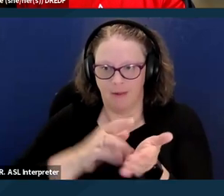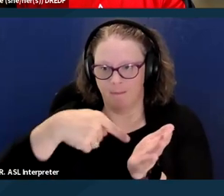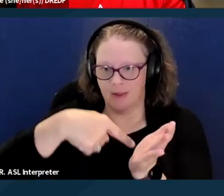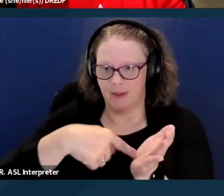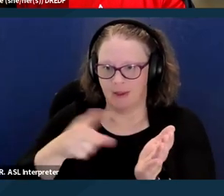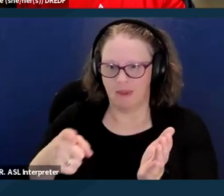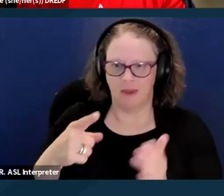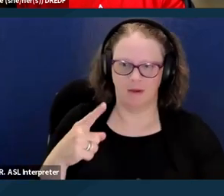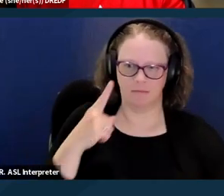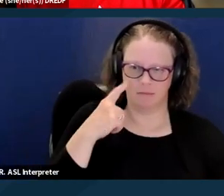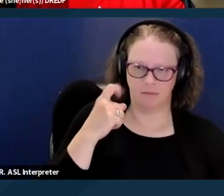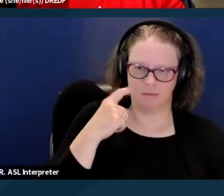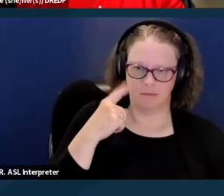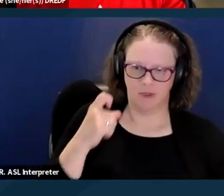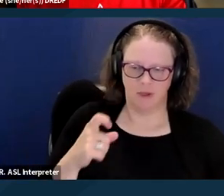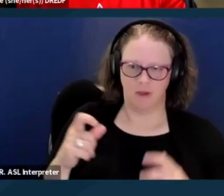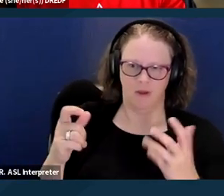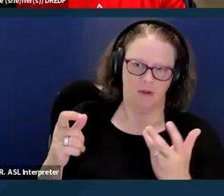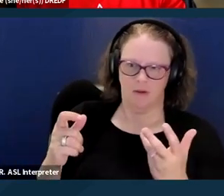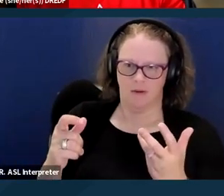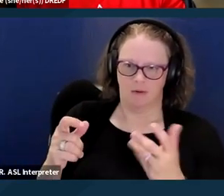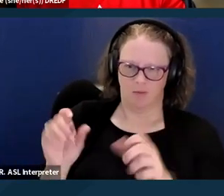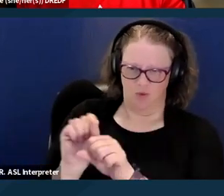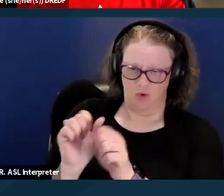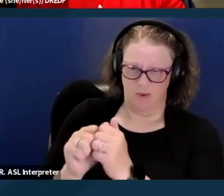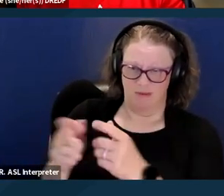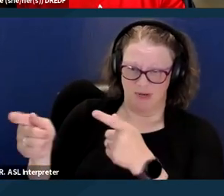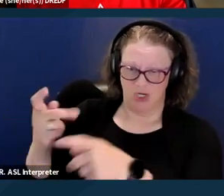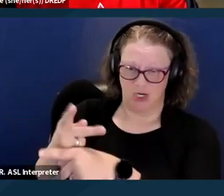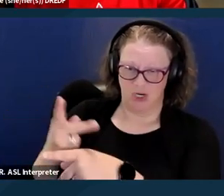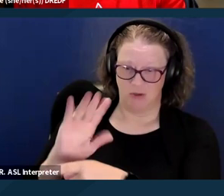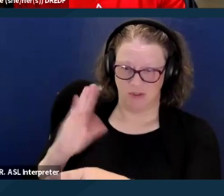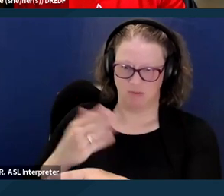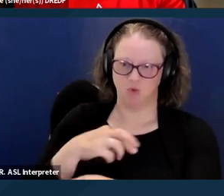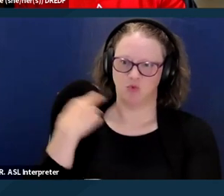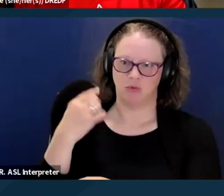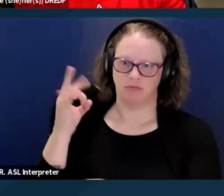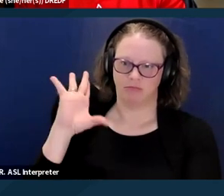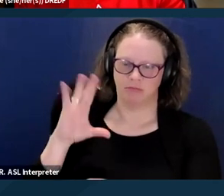with large risk-averse managed care plan systems. Managed care plans have said they're not used